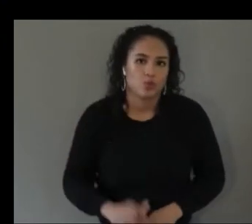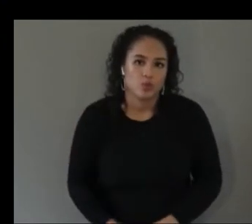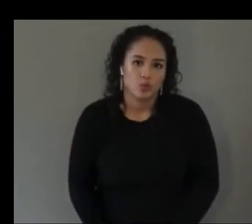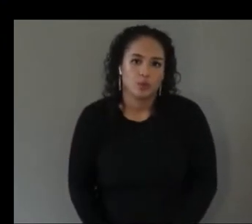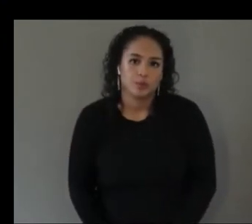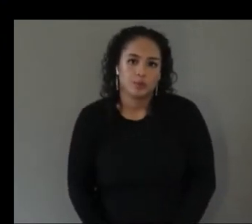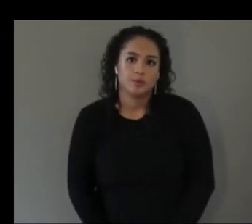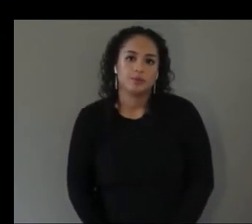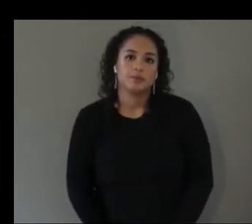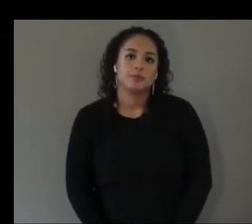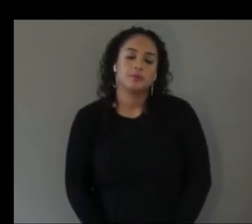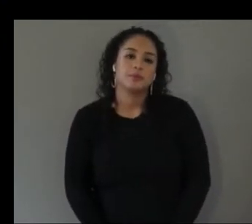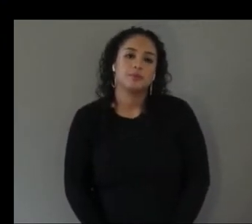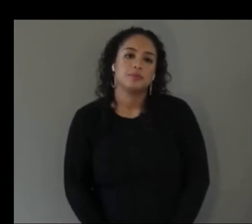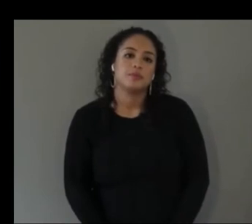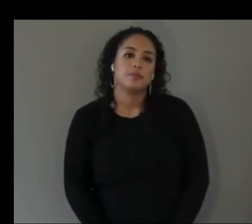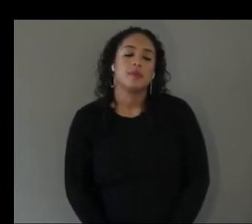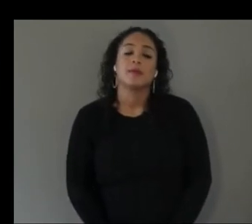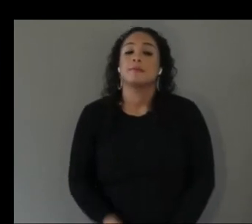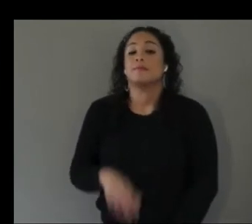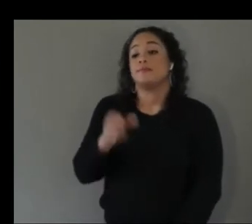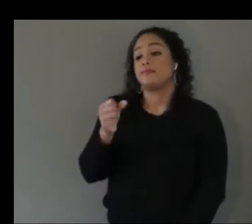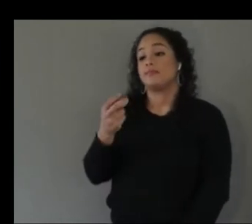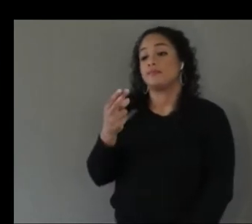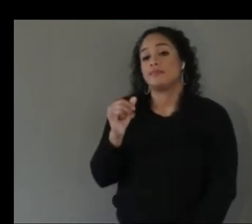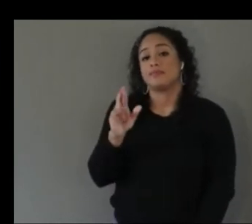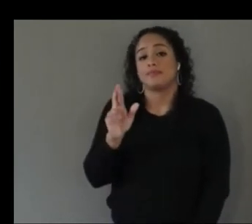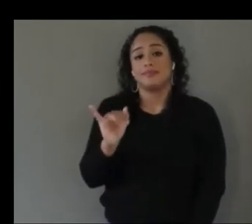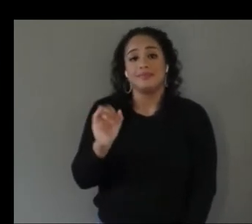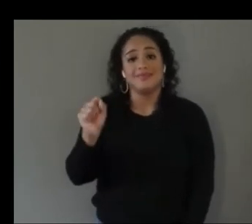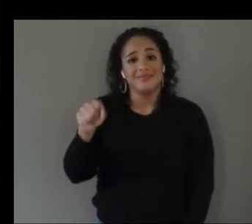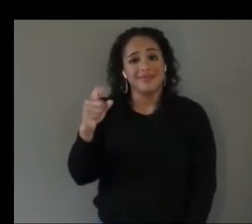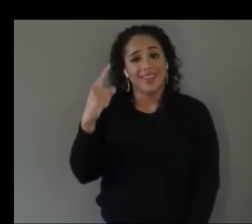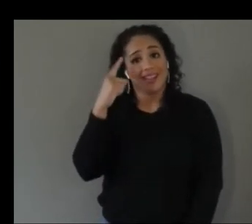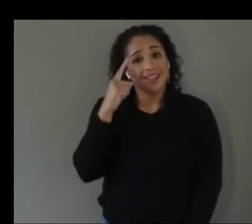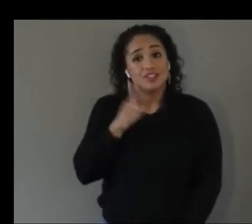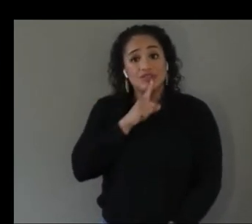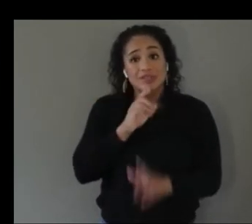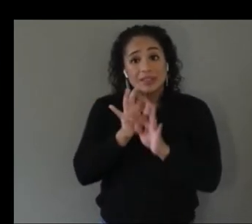yeah and i think it's really important uh at this time to be thinking about different vr setups i